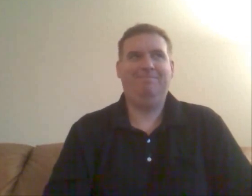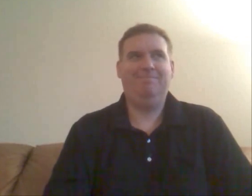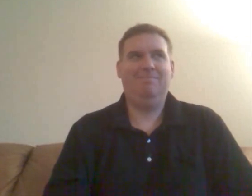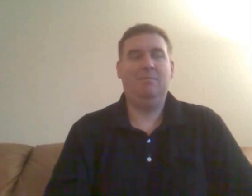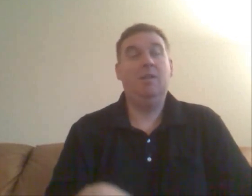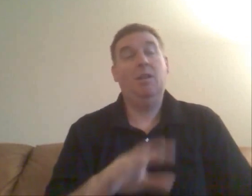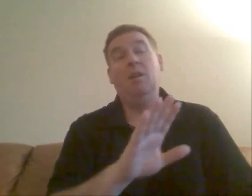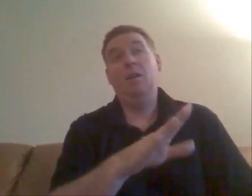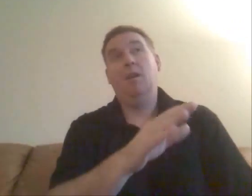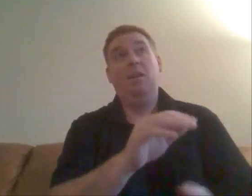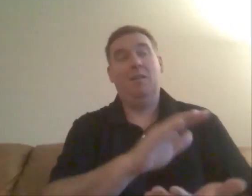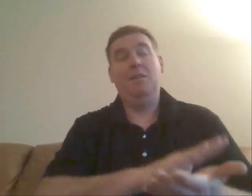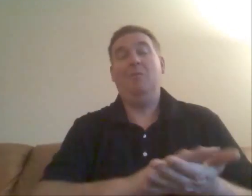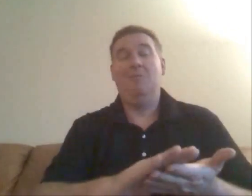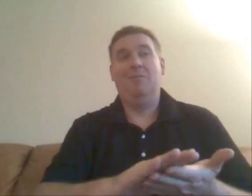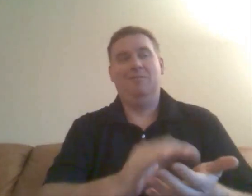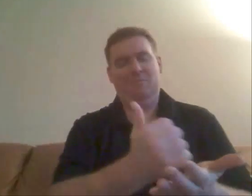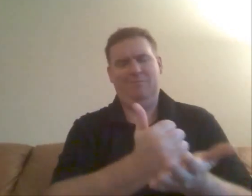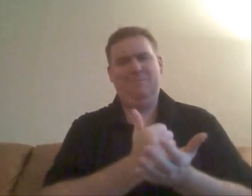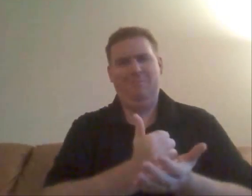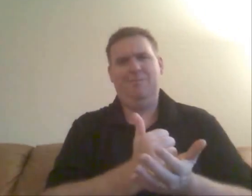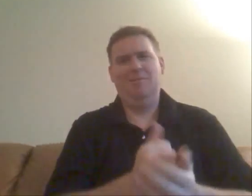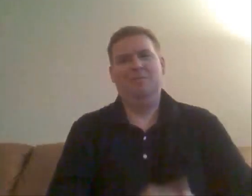They were nice and helped me.